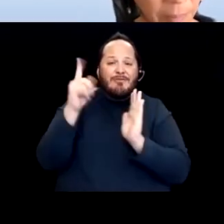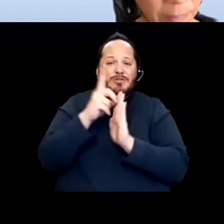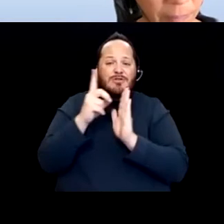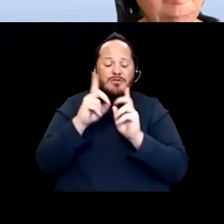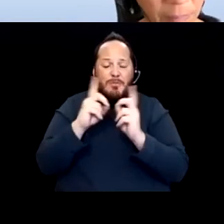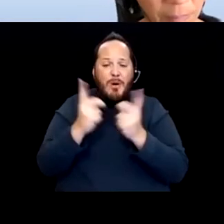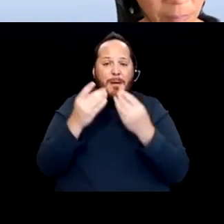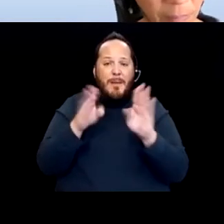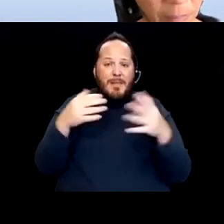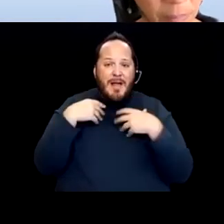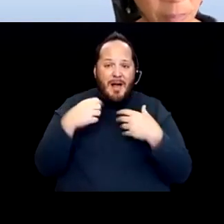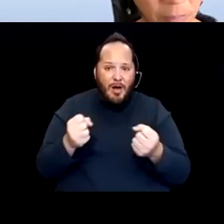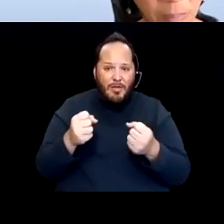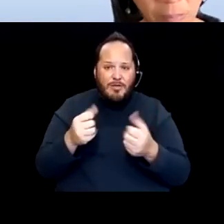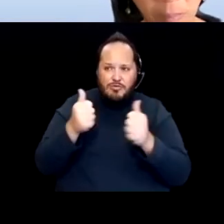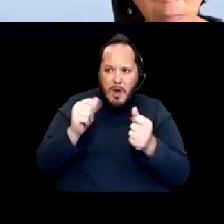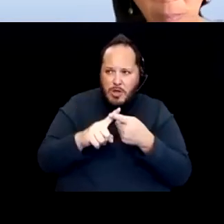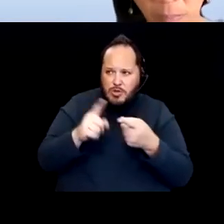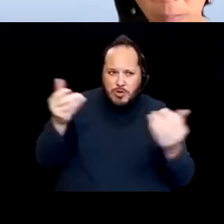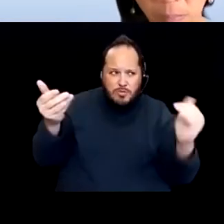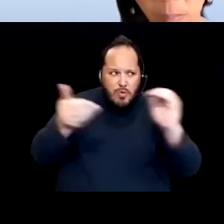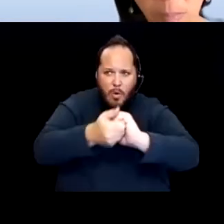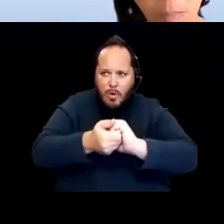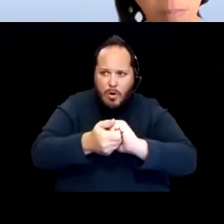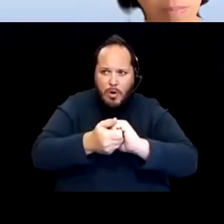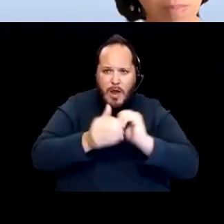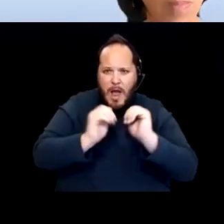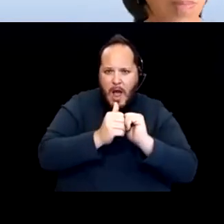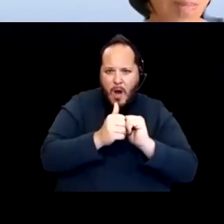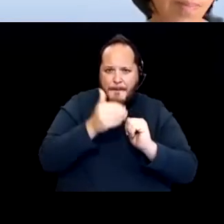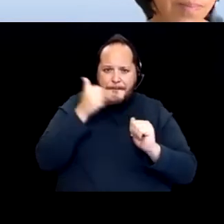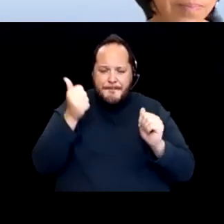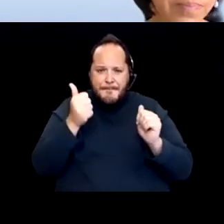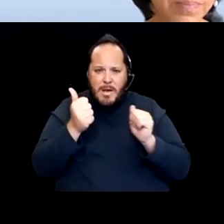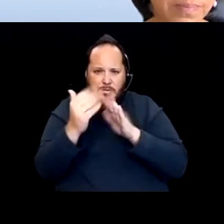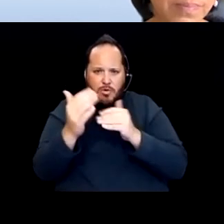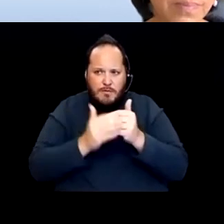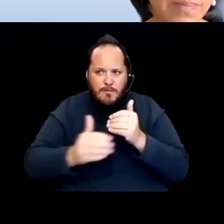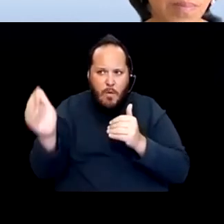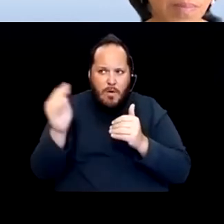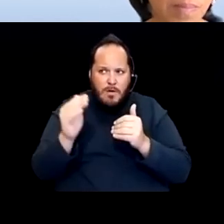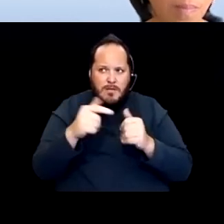to try to broker a way forward that would have the support of the disability community